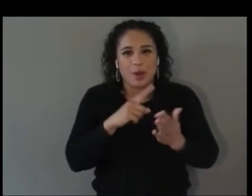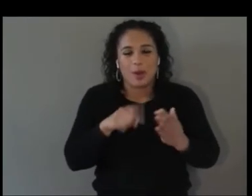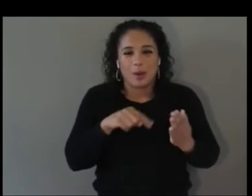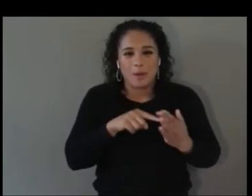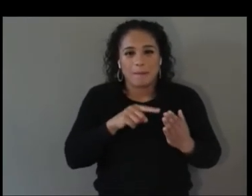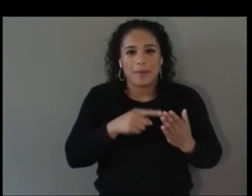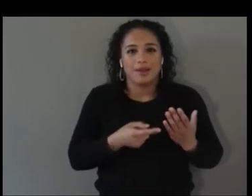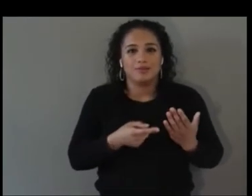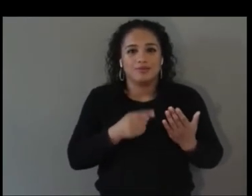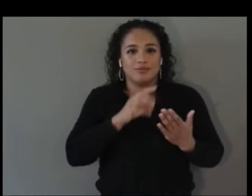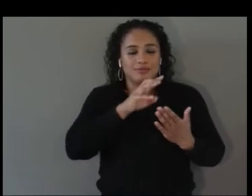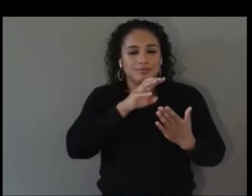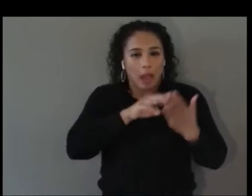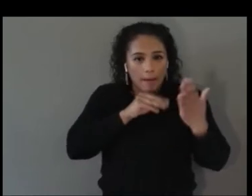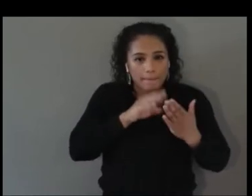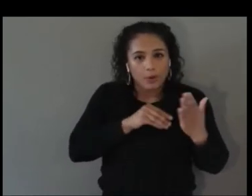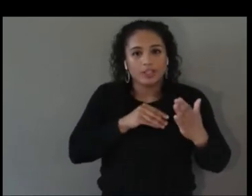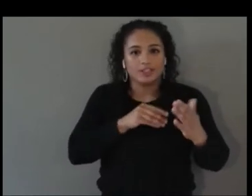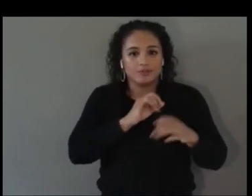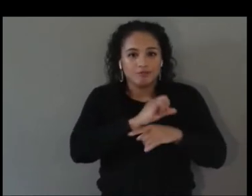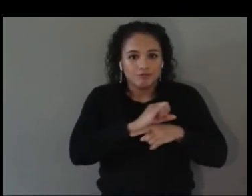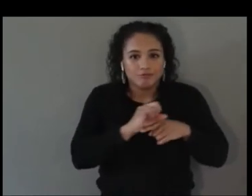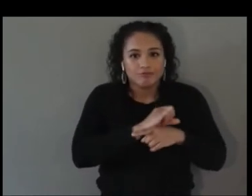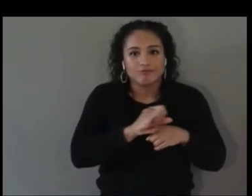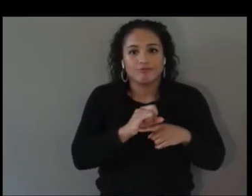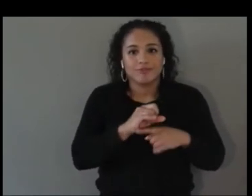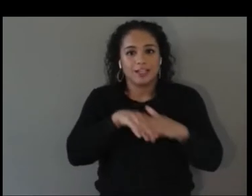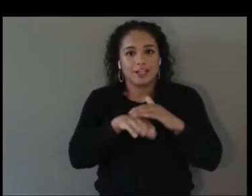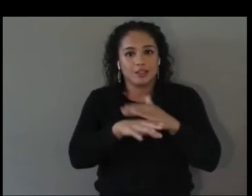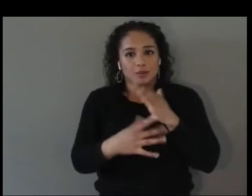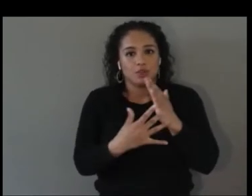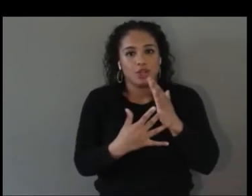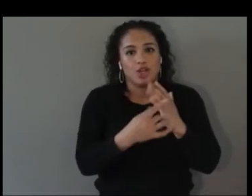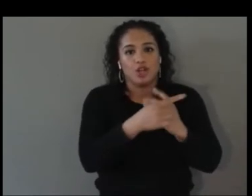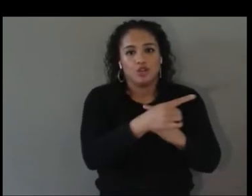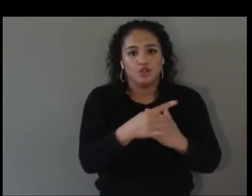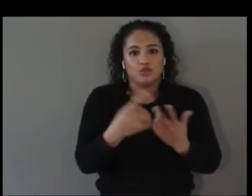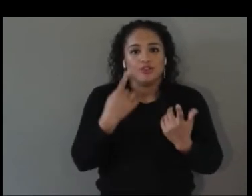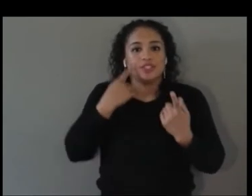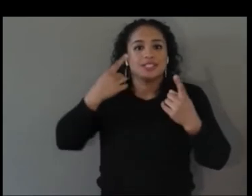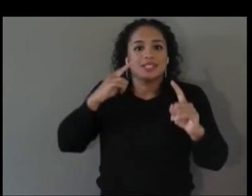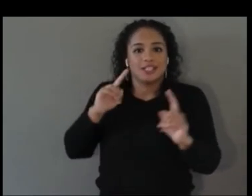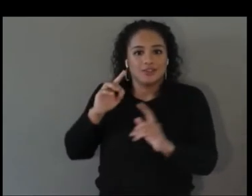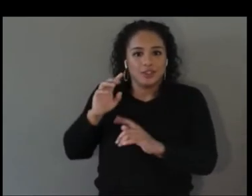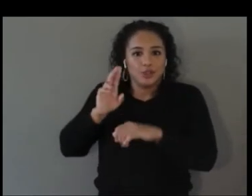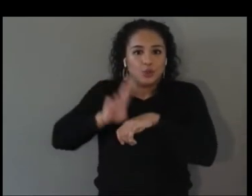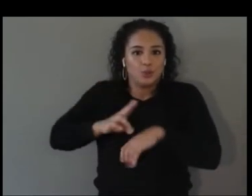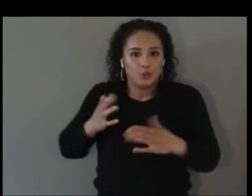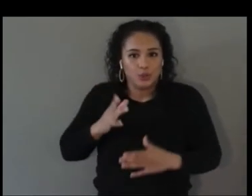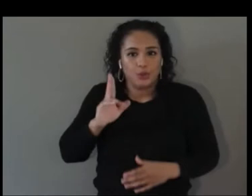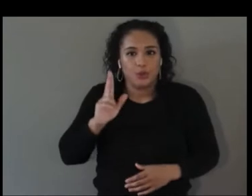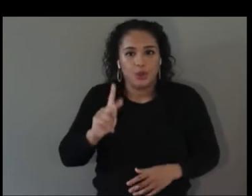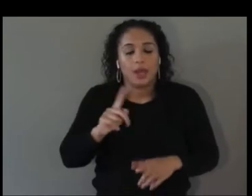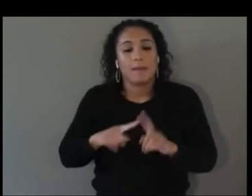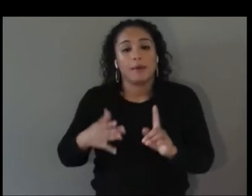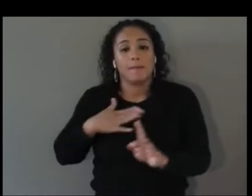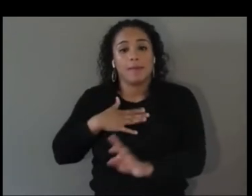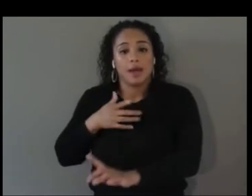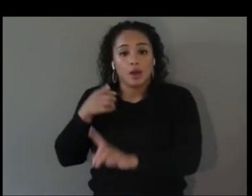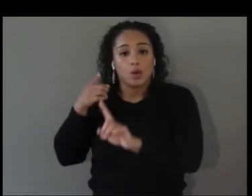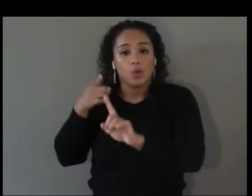utilizing in the UK. Part of my goal in getting people with disabilities involved in immersive technology, not part